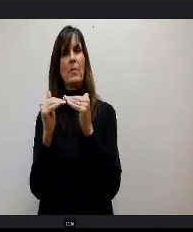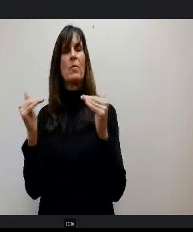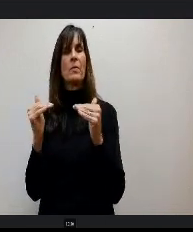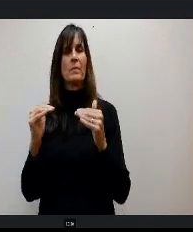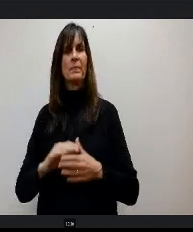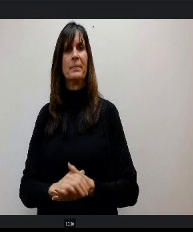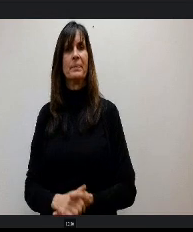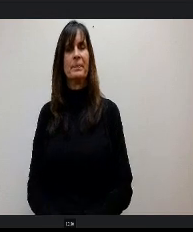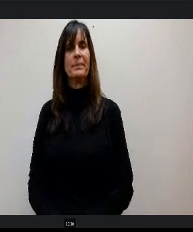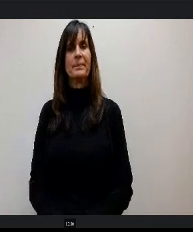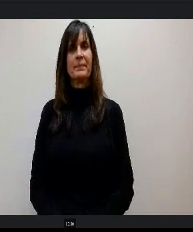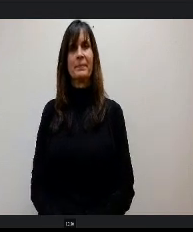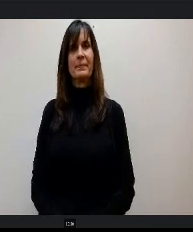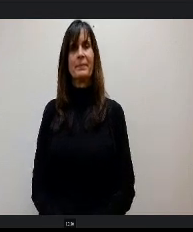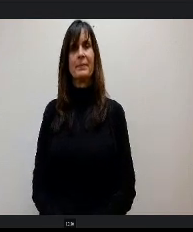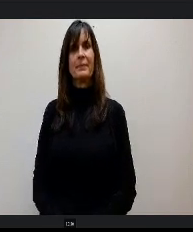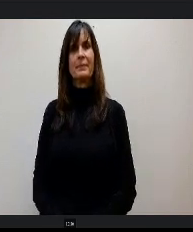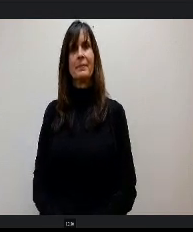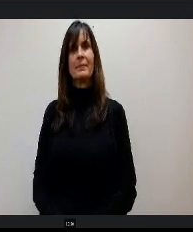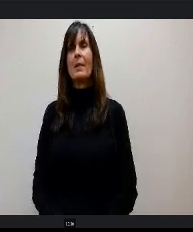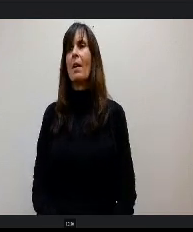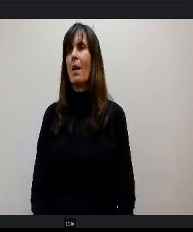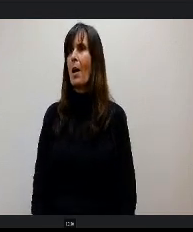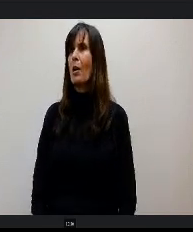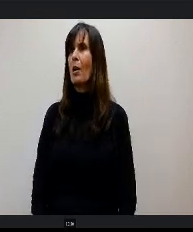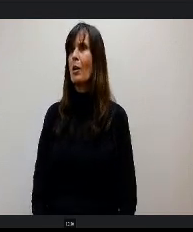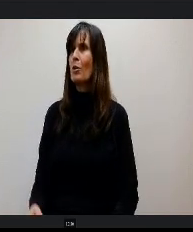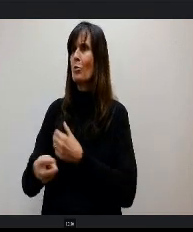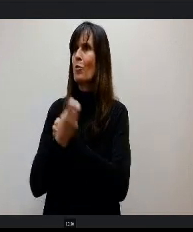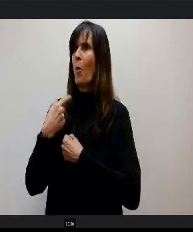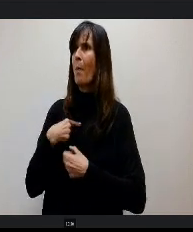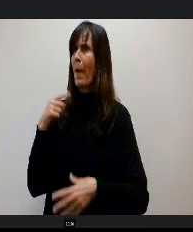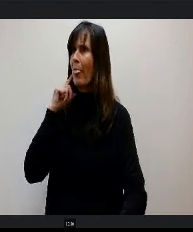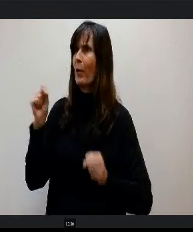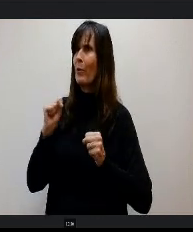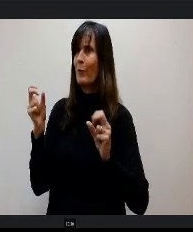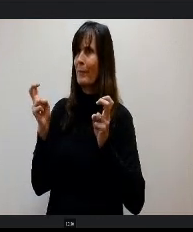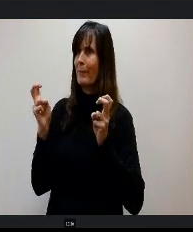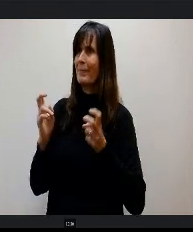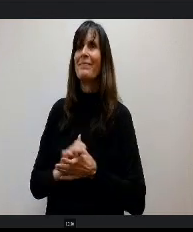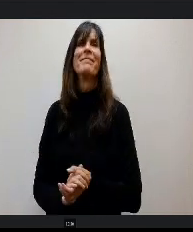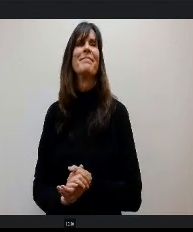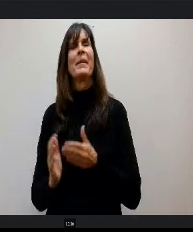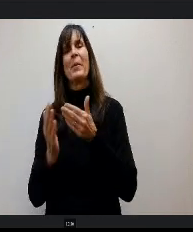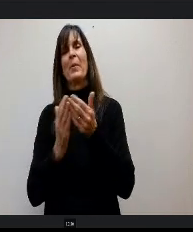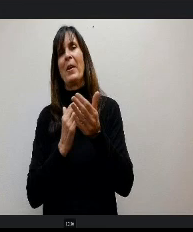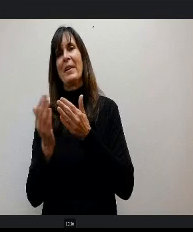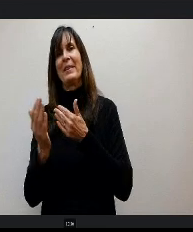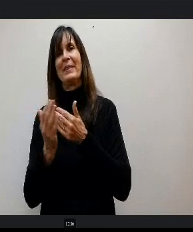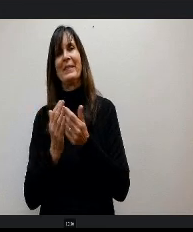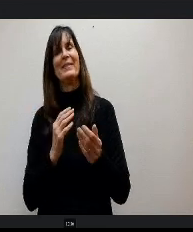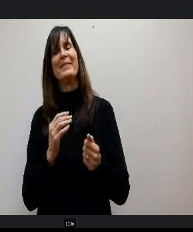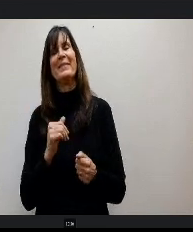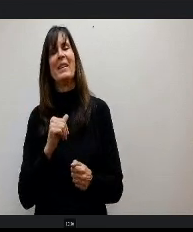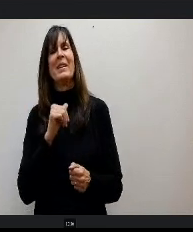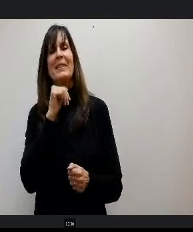She took all my thunder there, but as. No, just kidding So we really didn't have time to really discuss this at our study